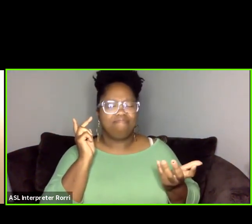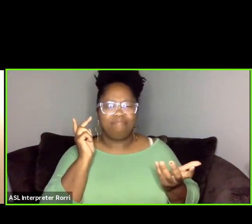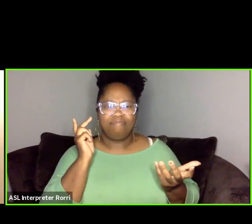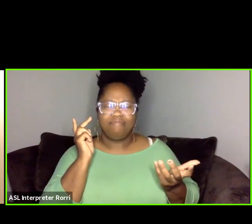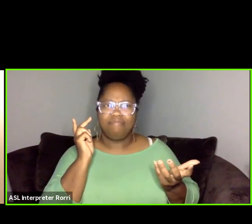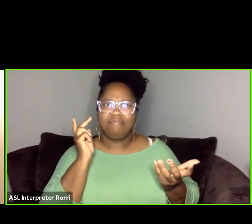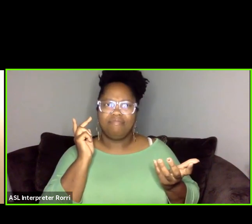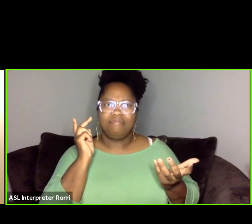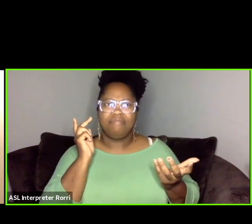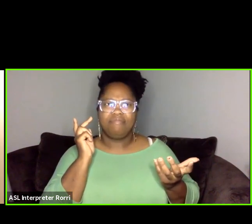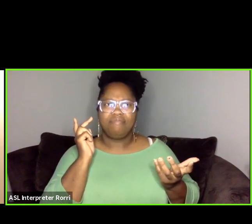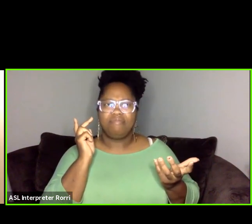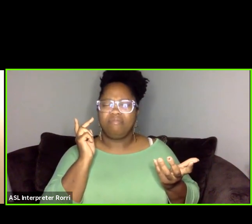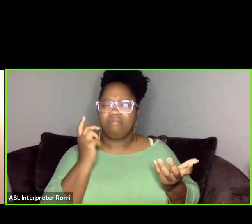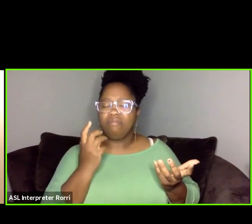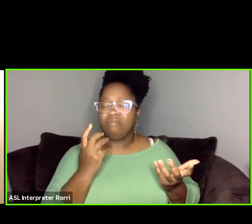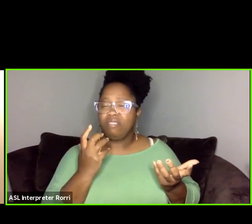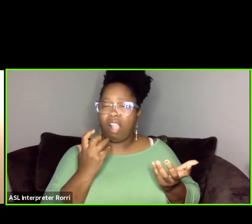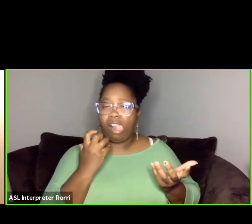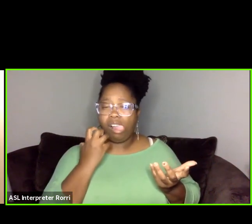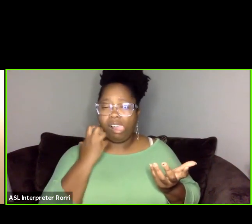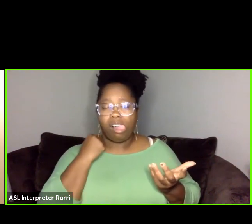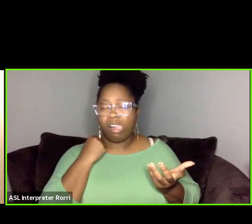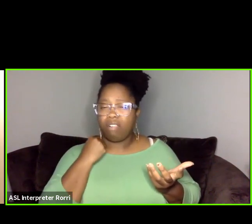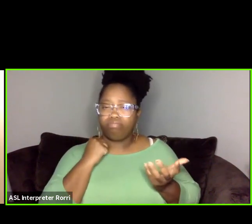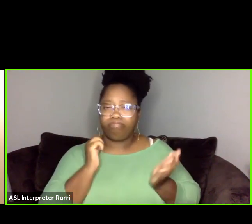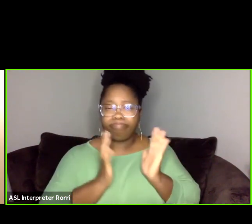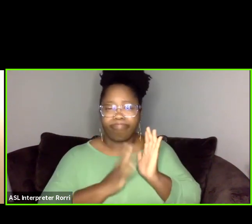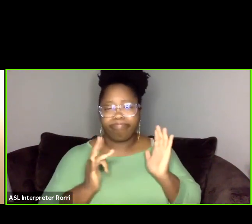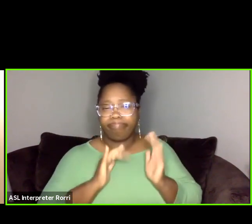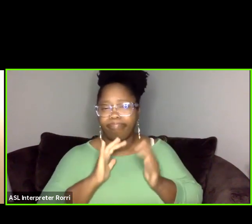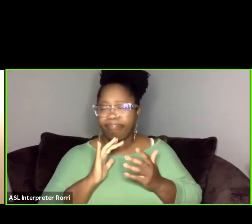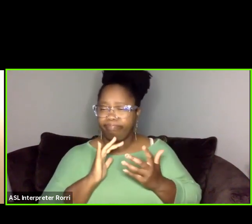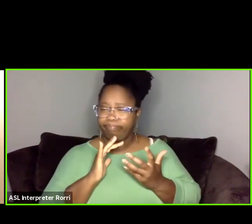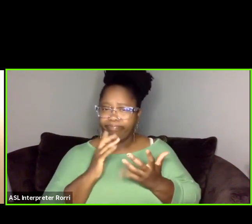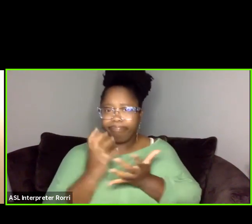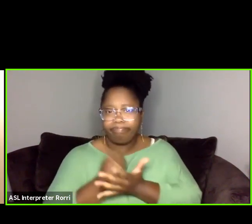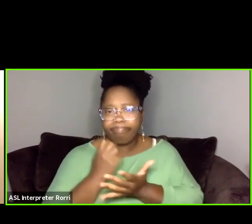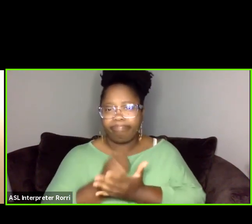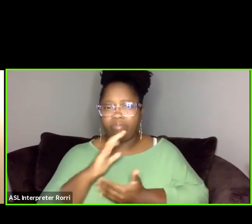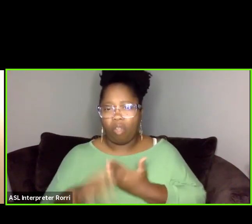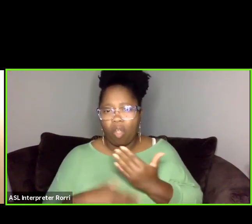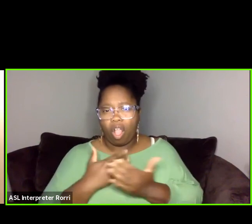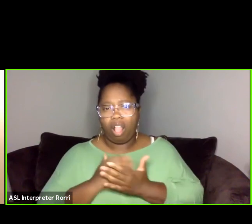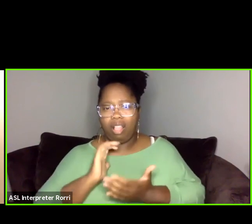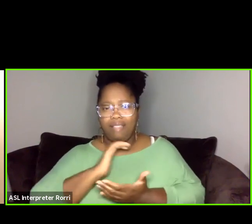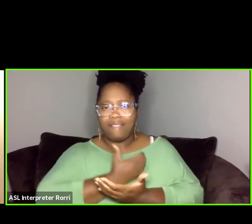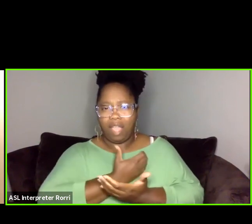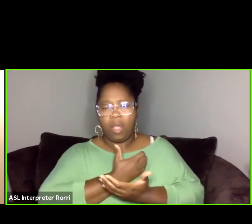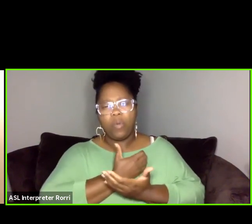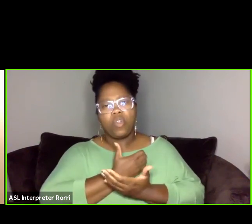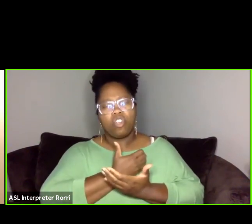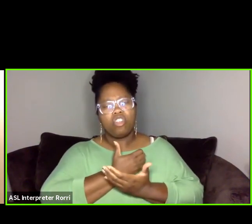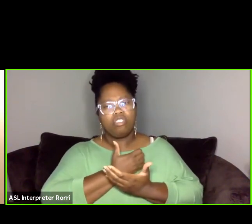and use all of our practical experience to really teach us and guide us and show us the way.